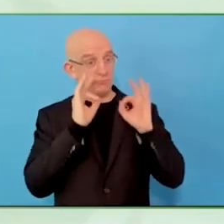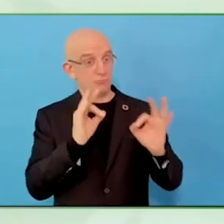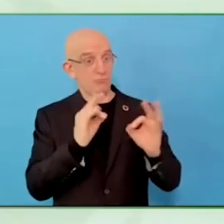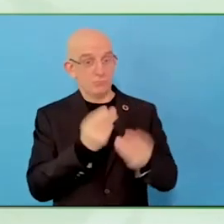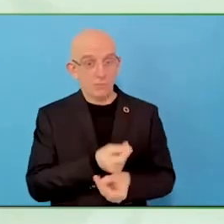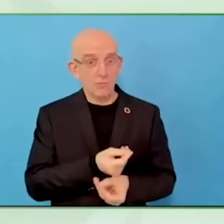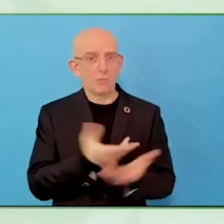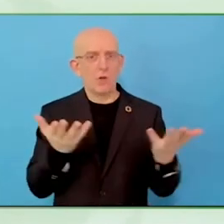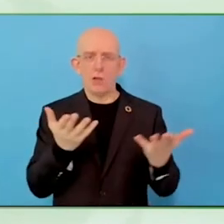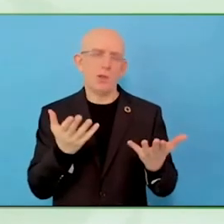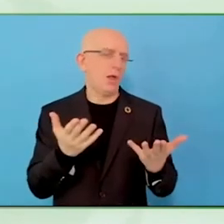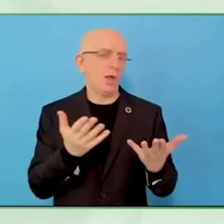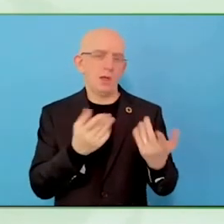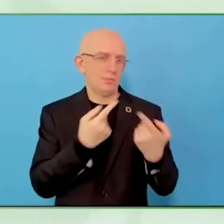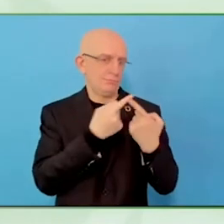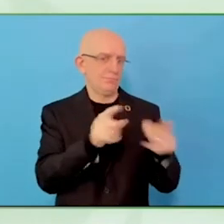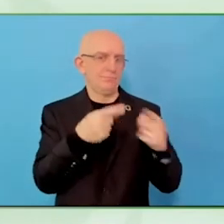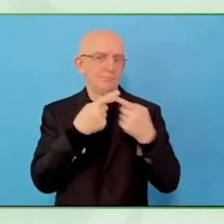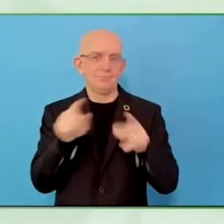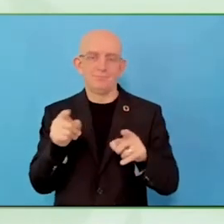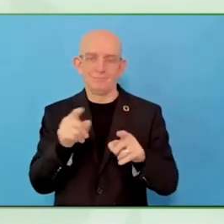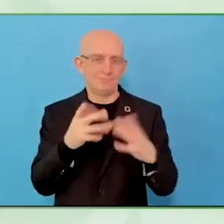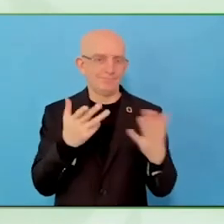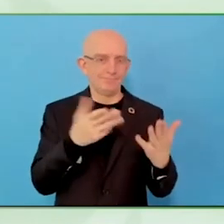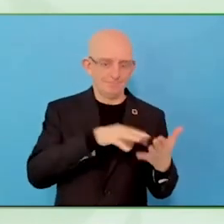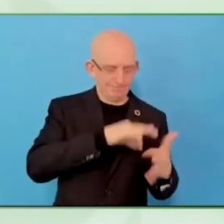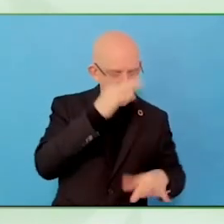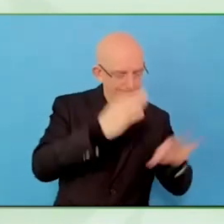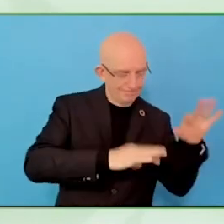People in mental situations are not the same.